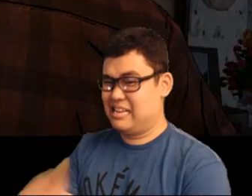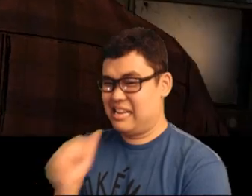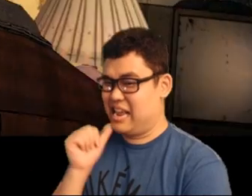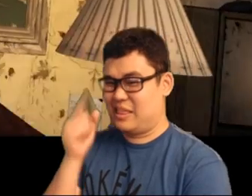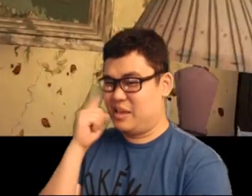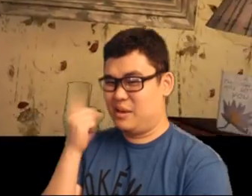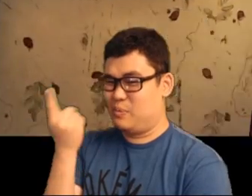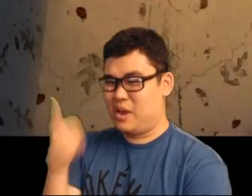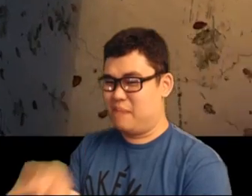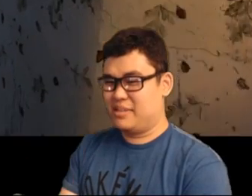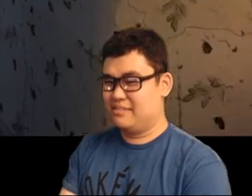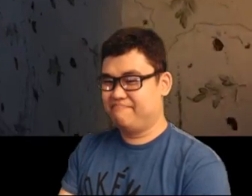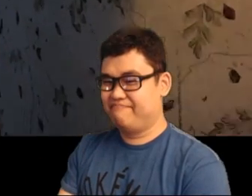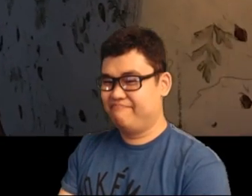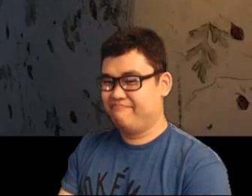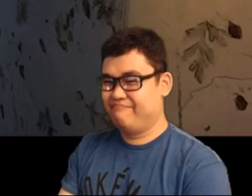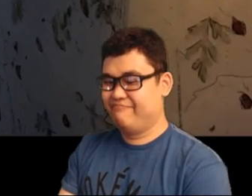I don't think it won't happen. (She will die anyway)